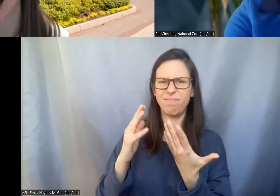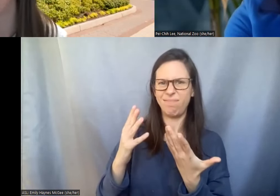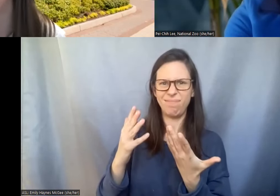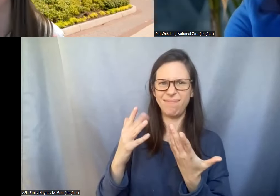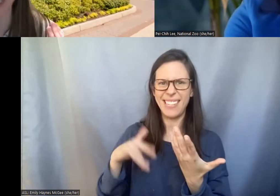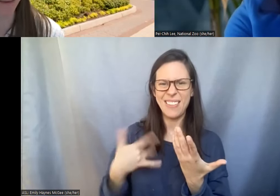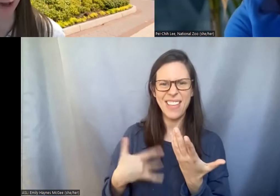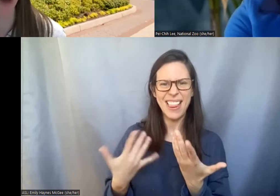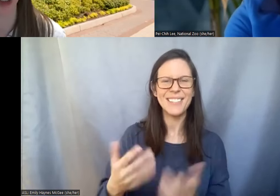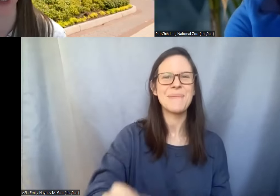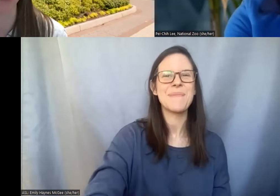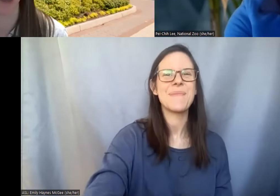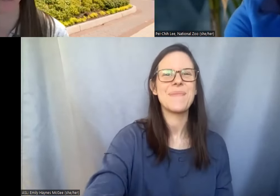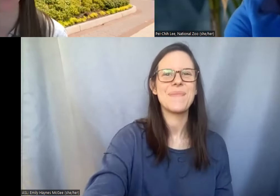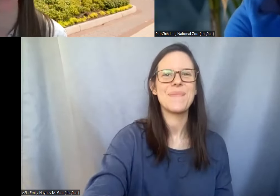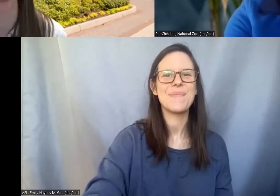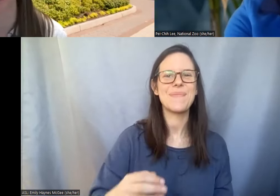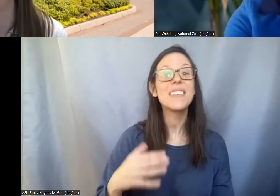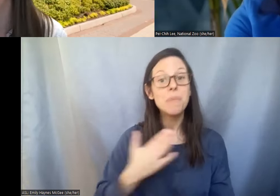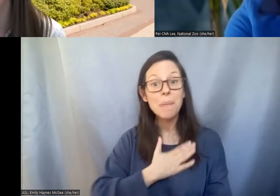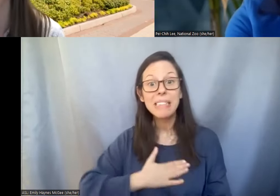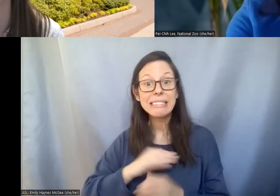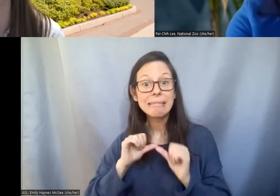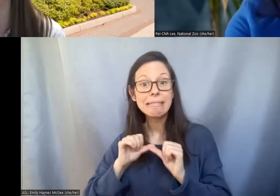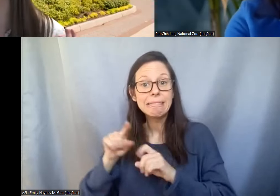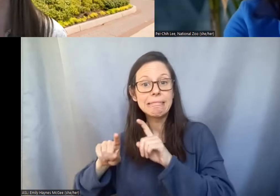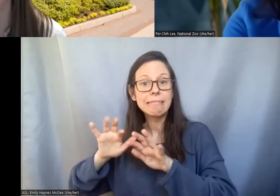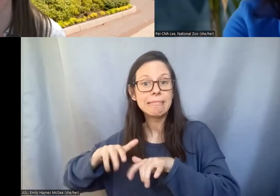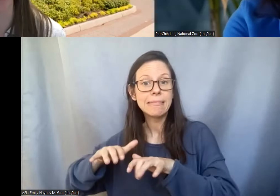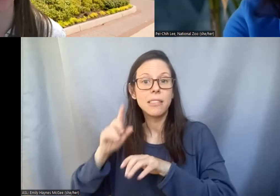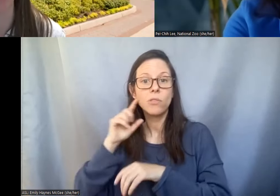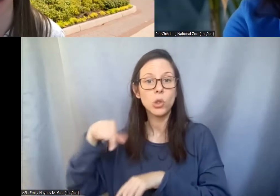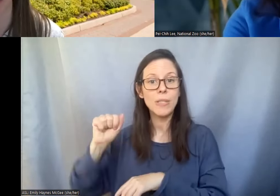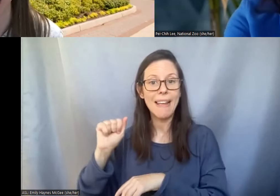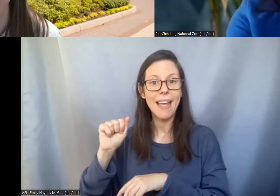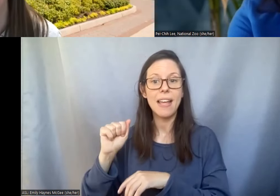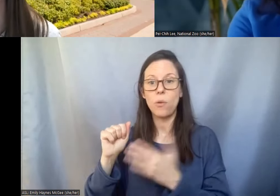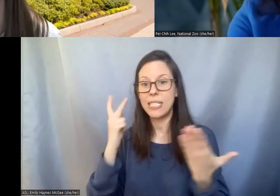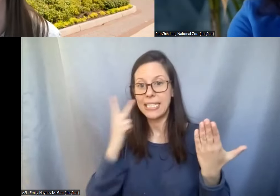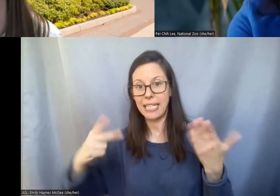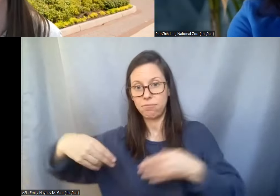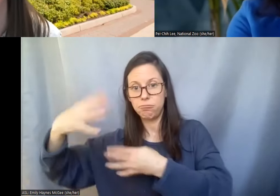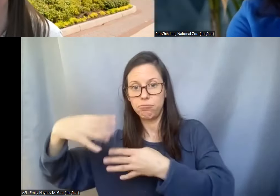Um and keep those questions coming into the Q&A we are noting them all and I'm just so